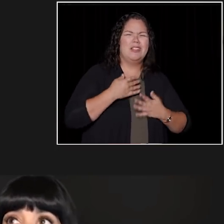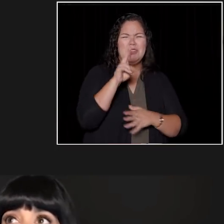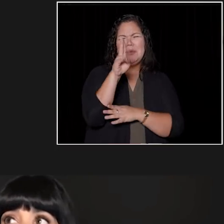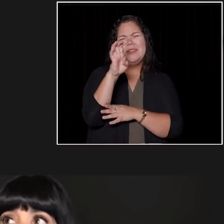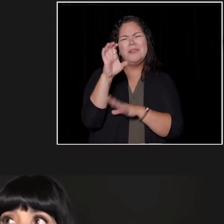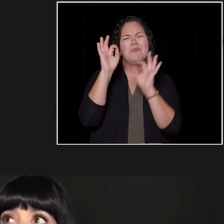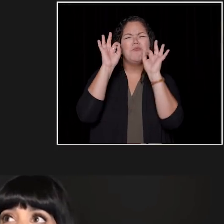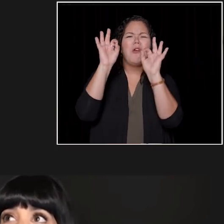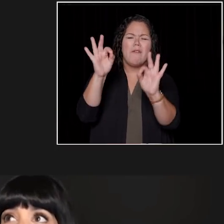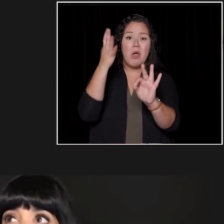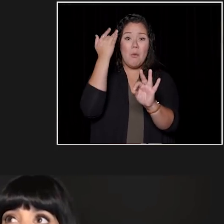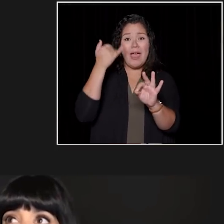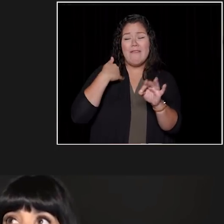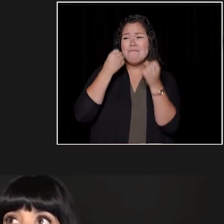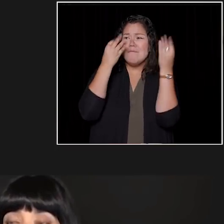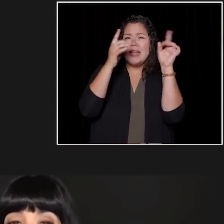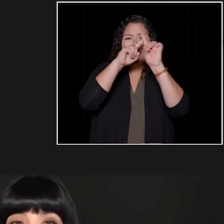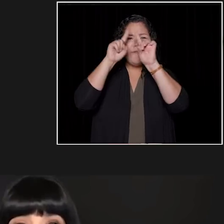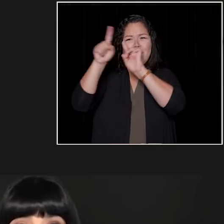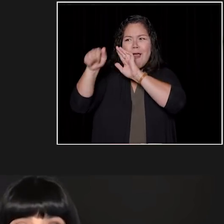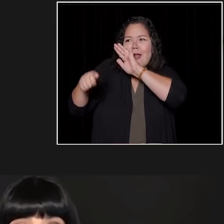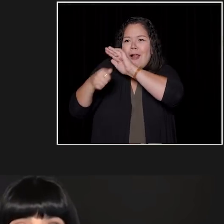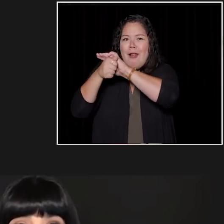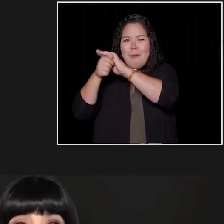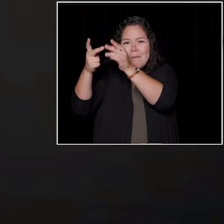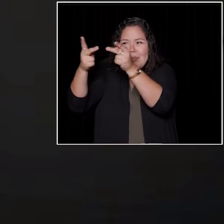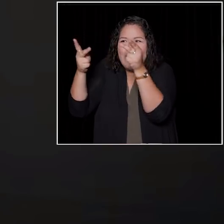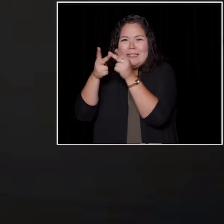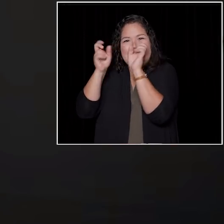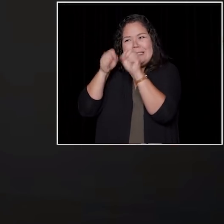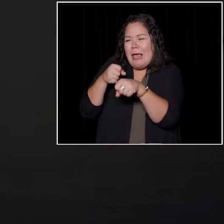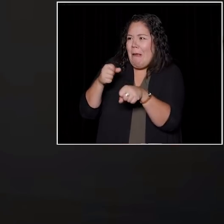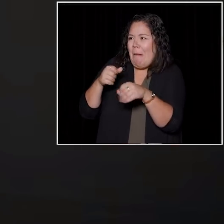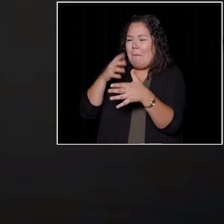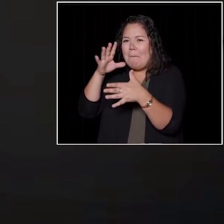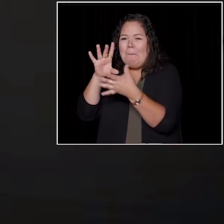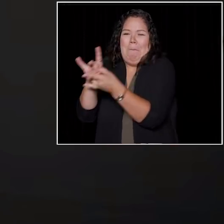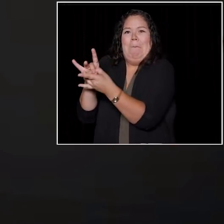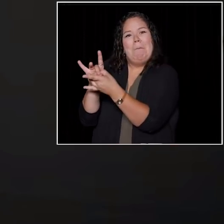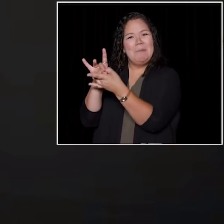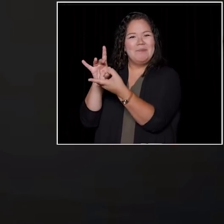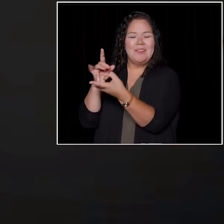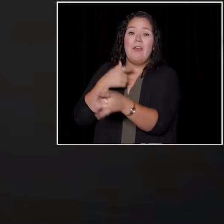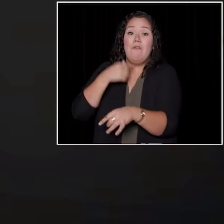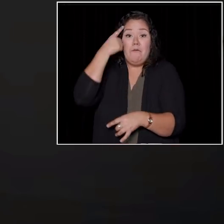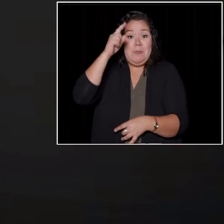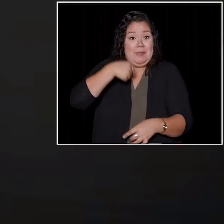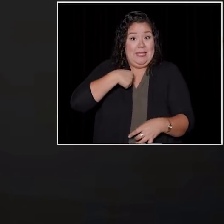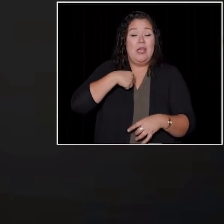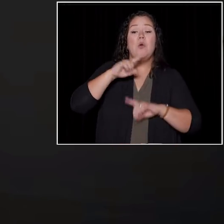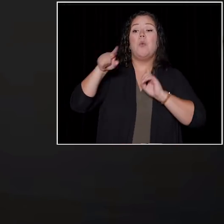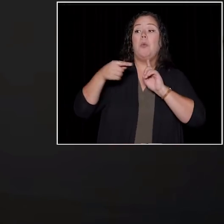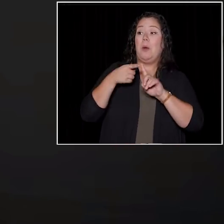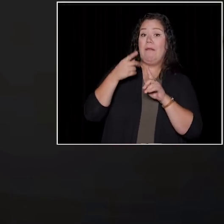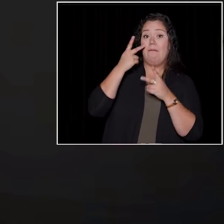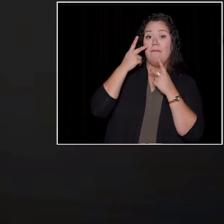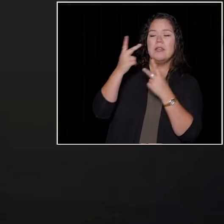There are so many little hidden corners that are your own. For me, when I go back and I visit UBC,